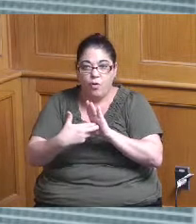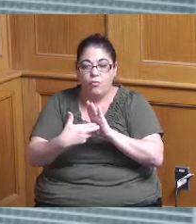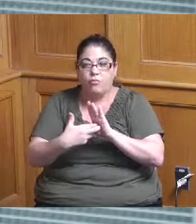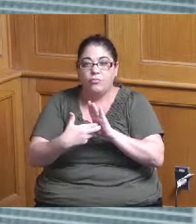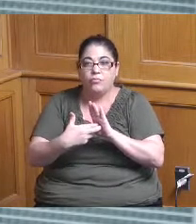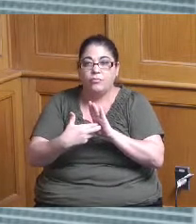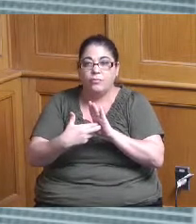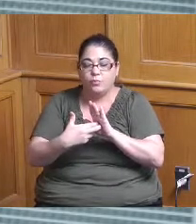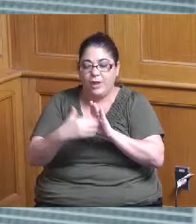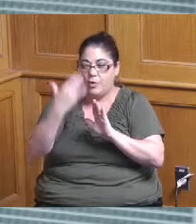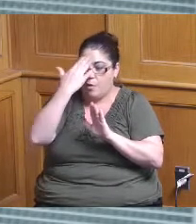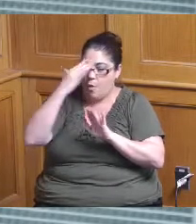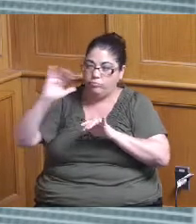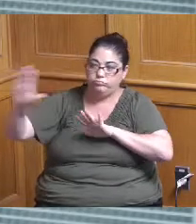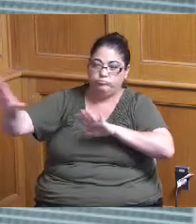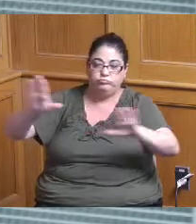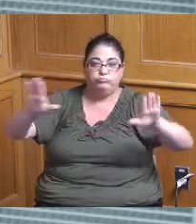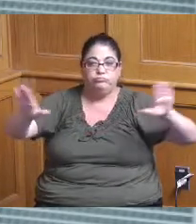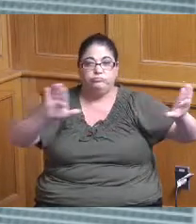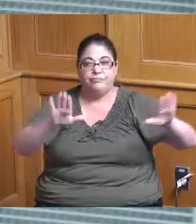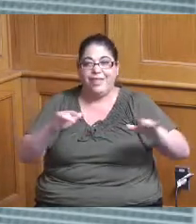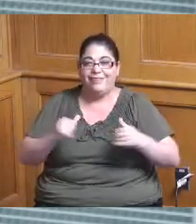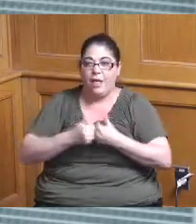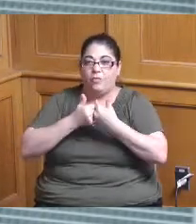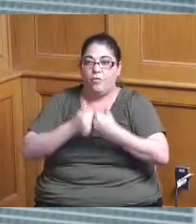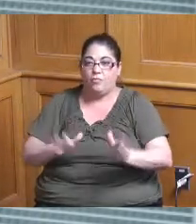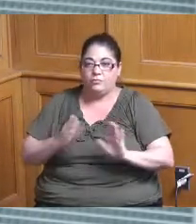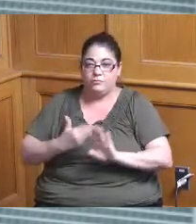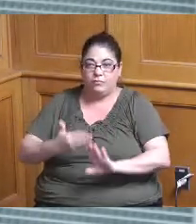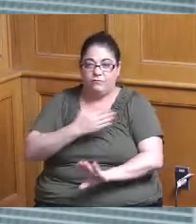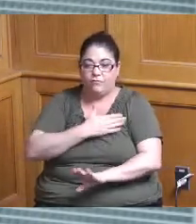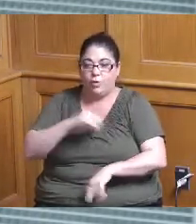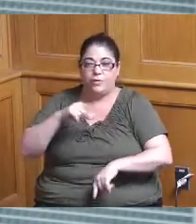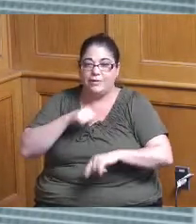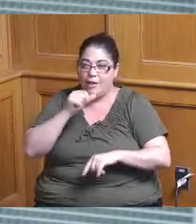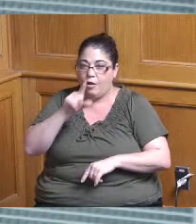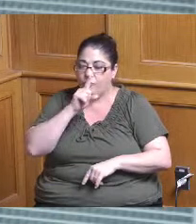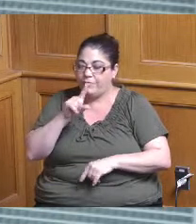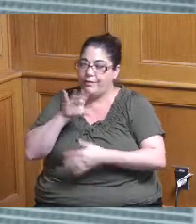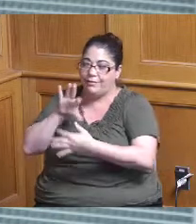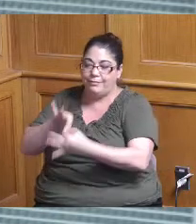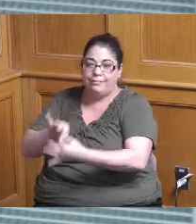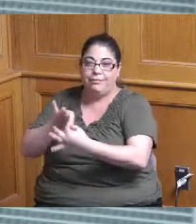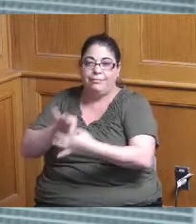are doing and that was lost I feel like in some respects over time so this is another area where